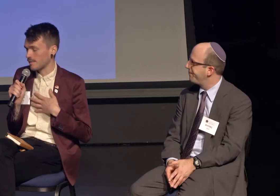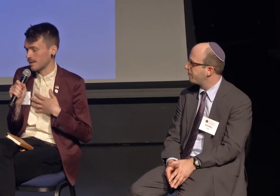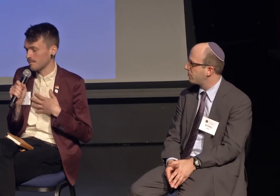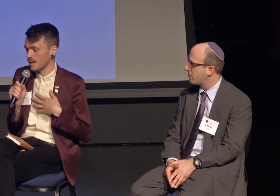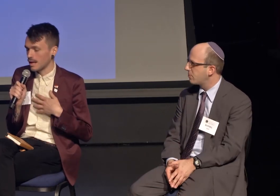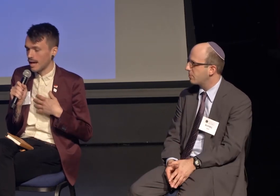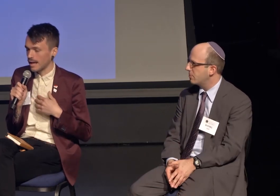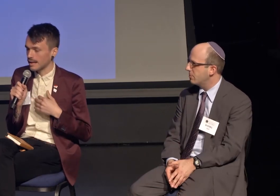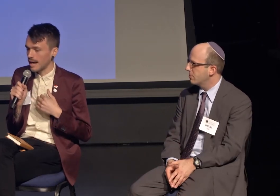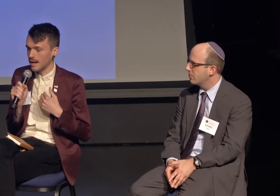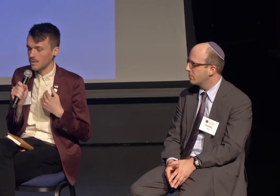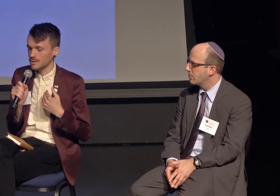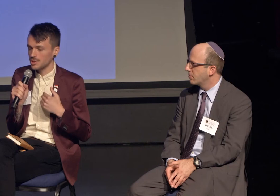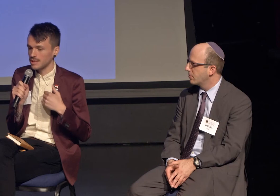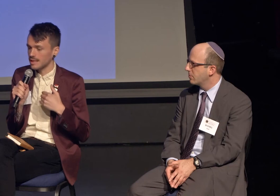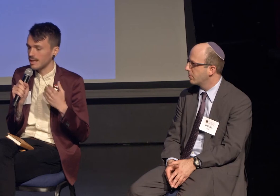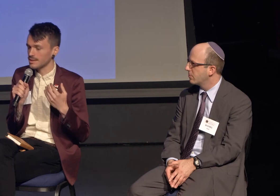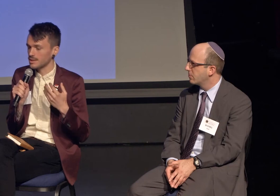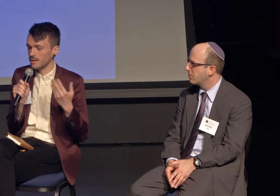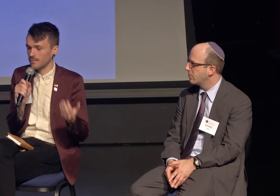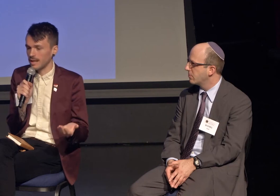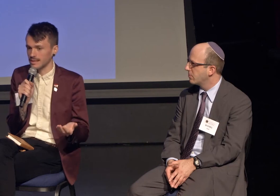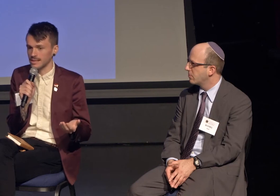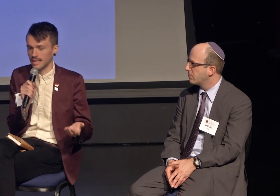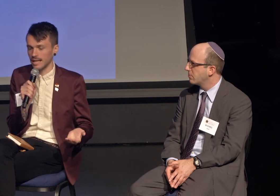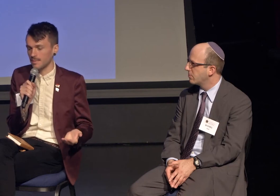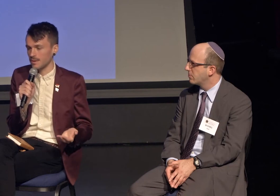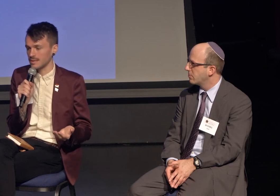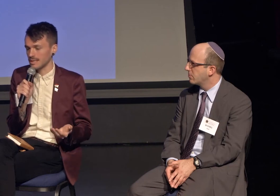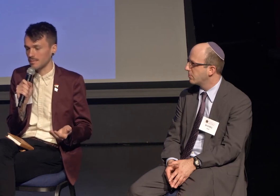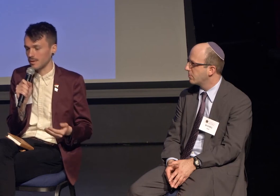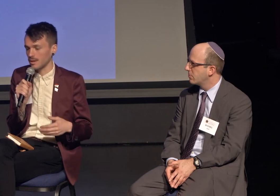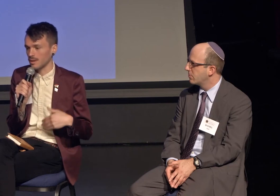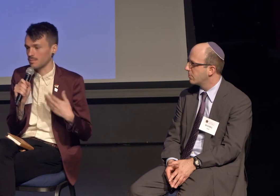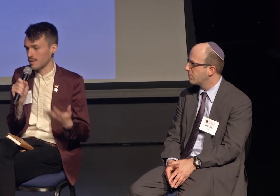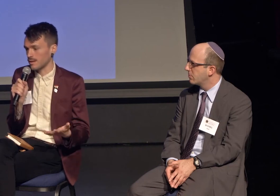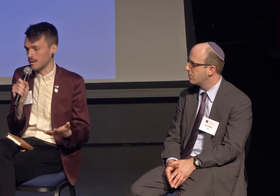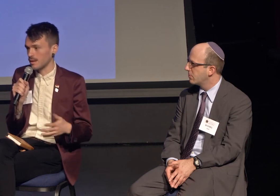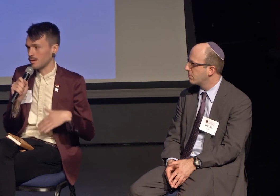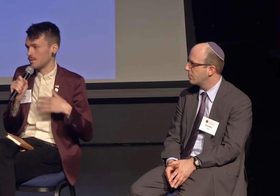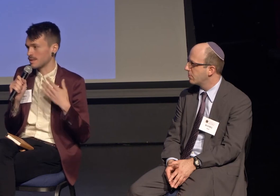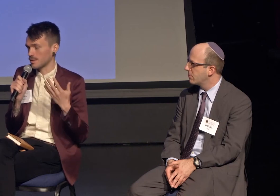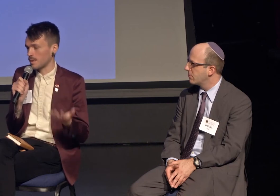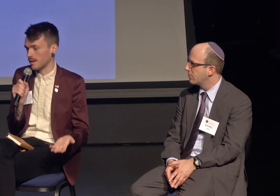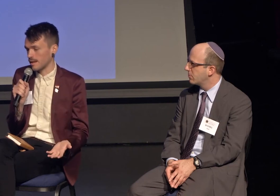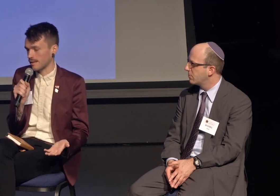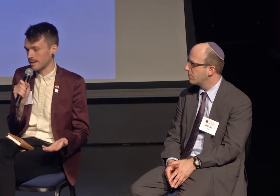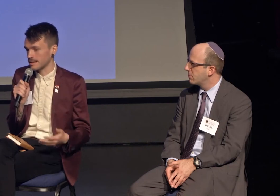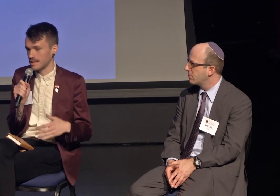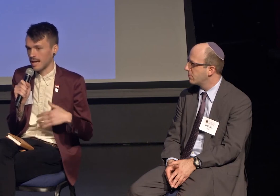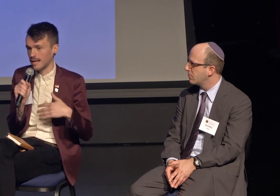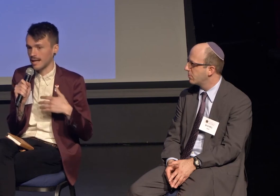and how she talks to her friends and neighbors about her brother who is a queer atheist.